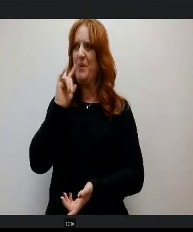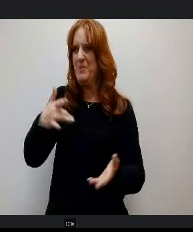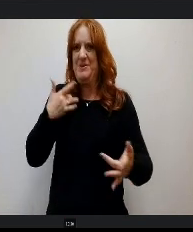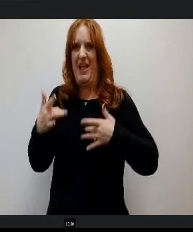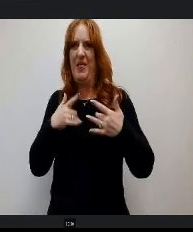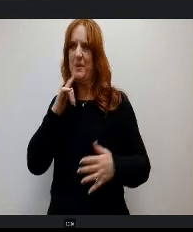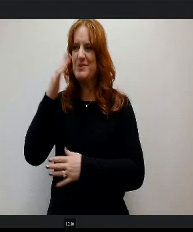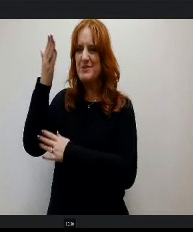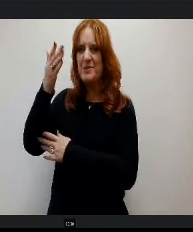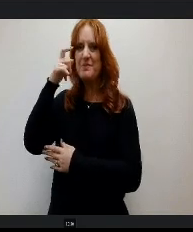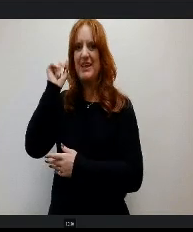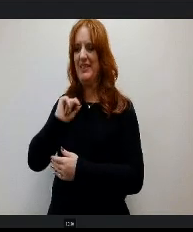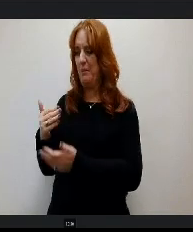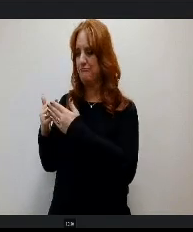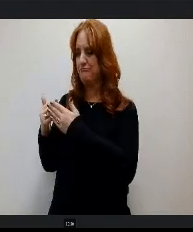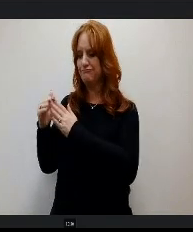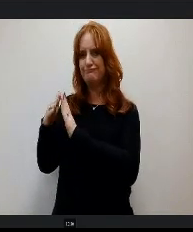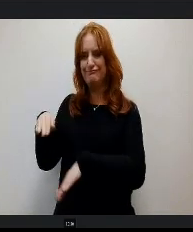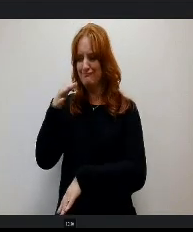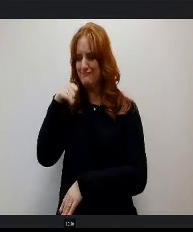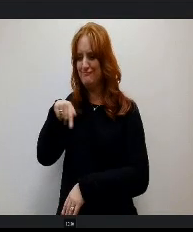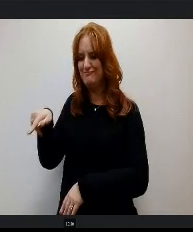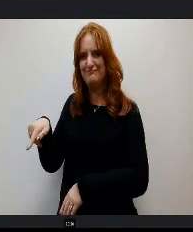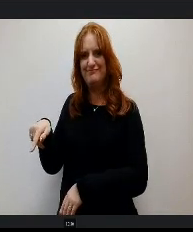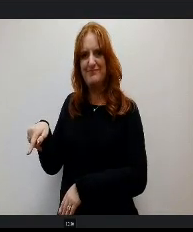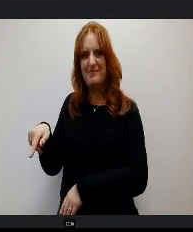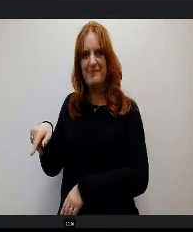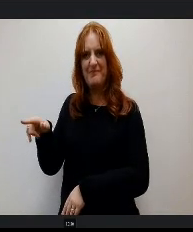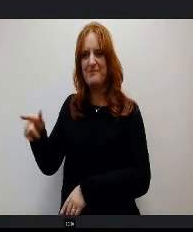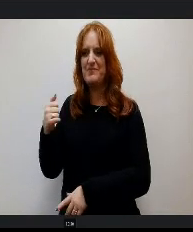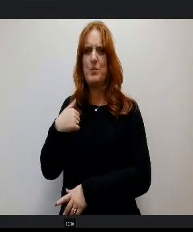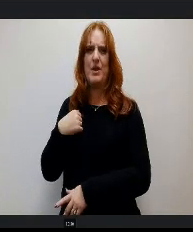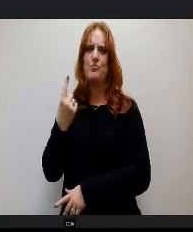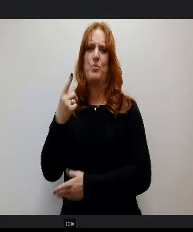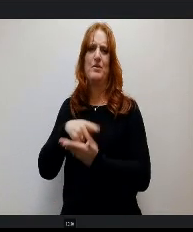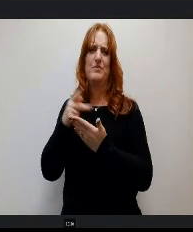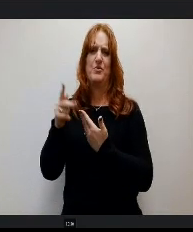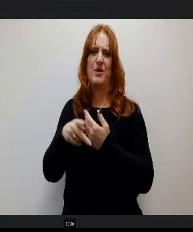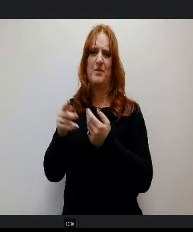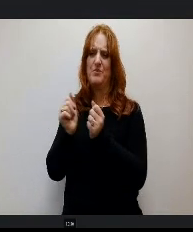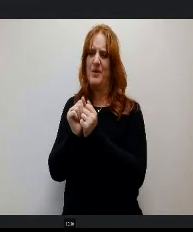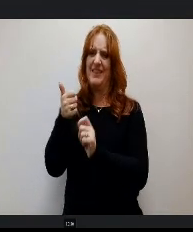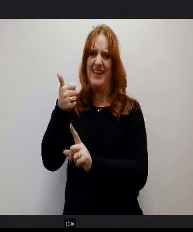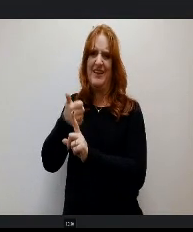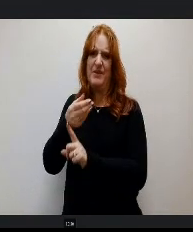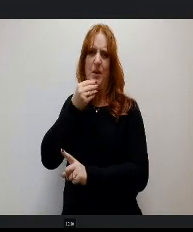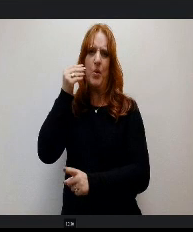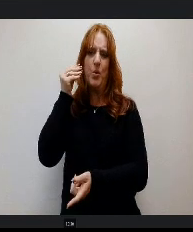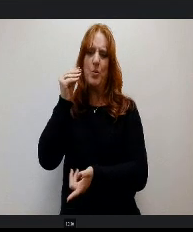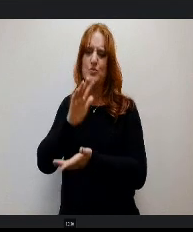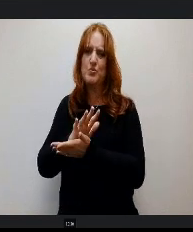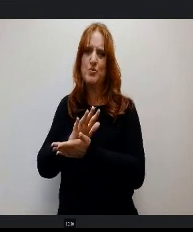neighbors and we run a at least t one program with every single home school academy student each year